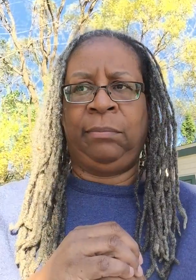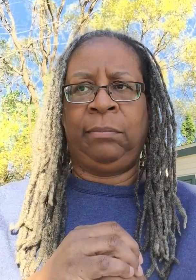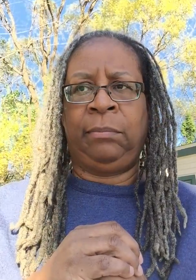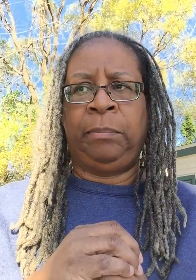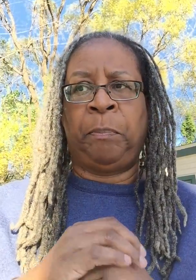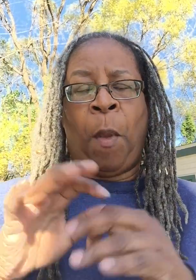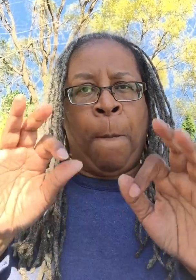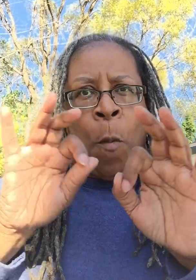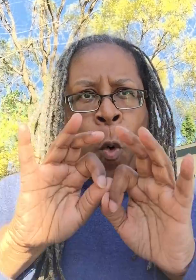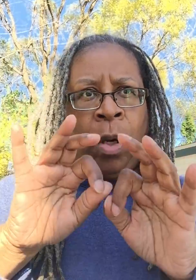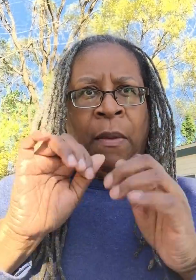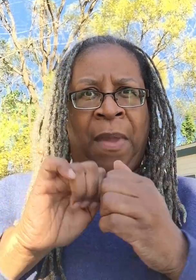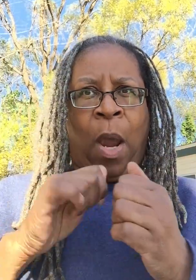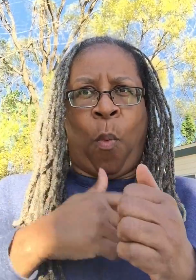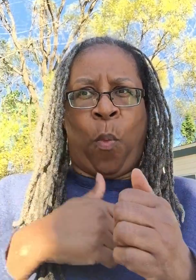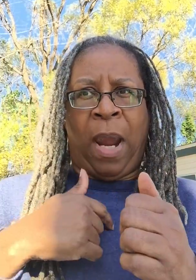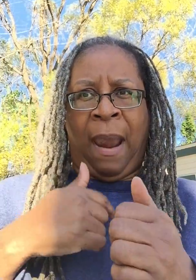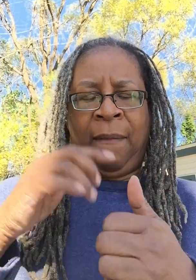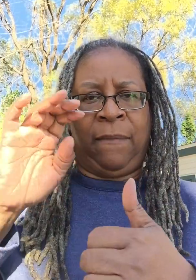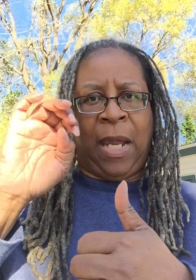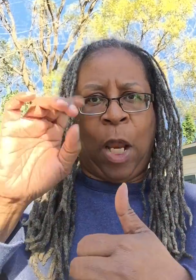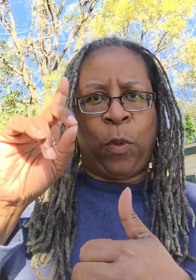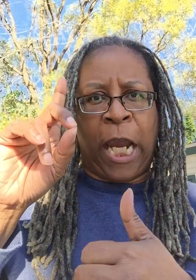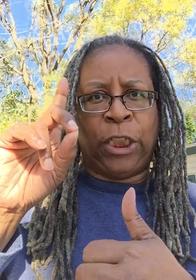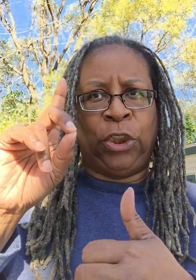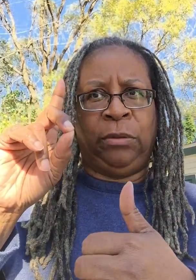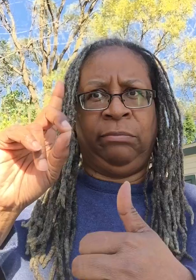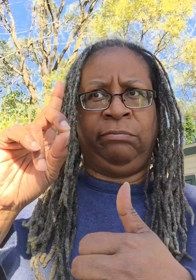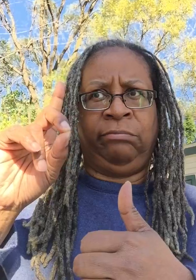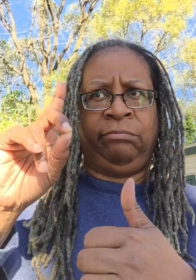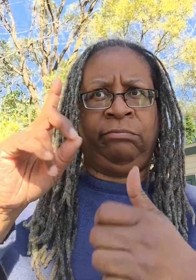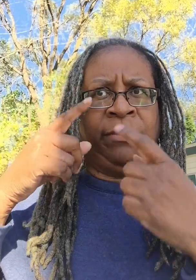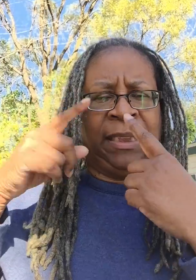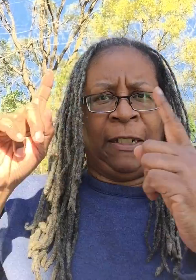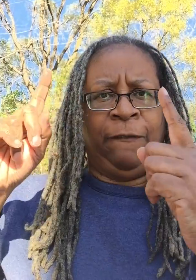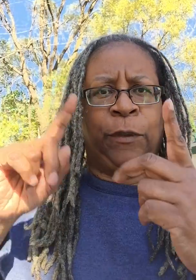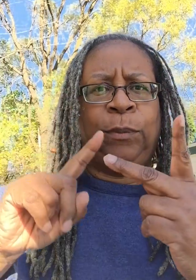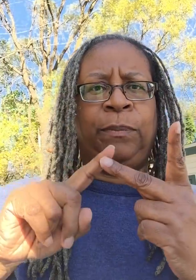It is important that we have education, success,